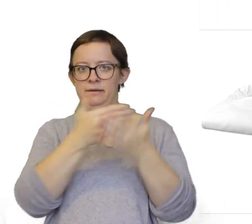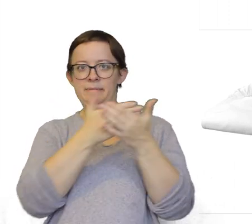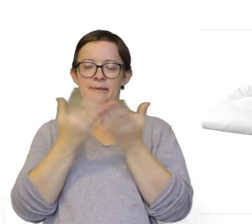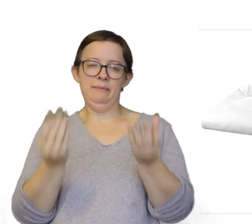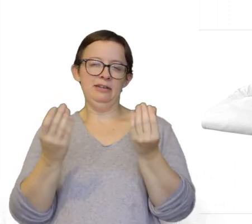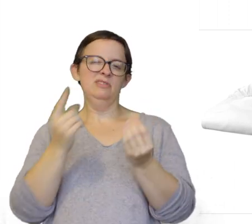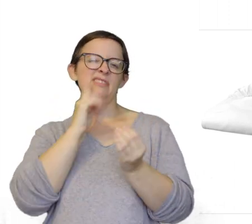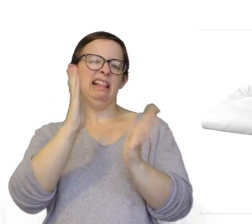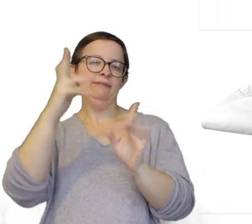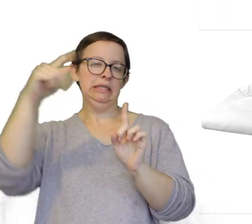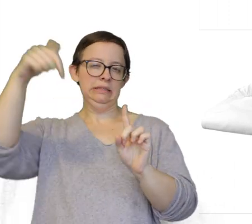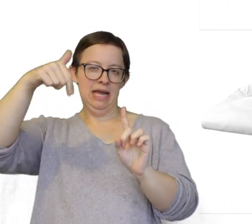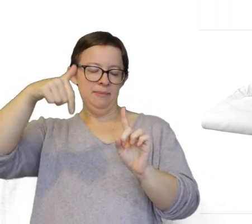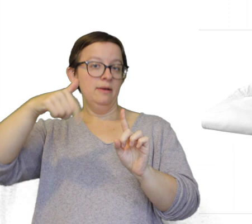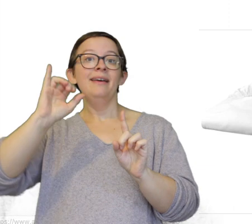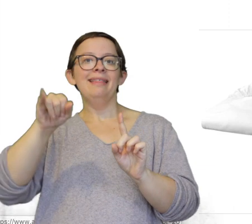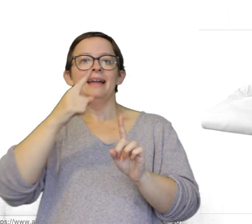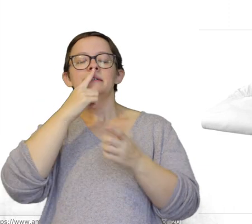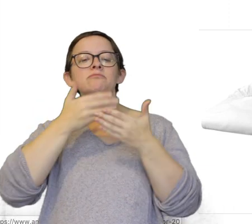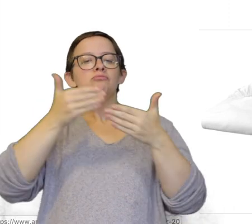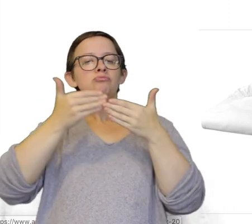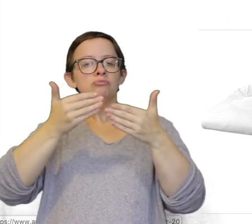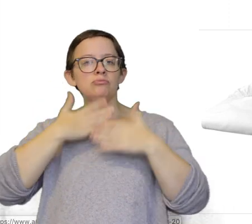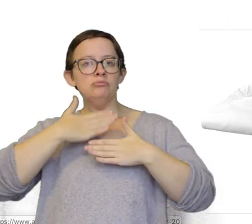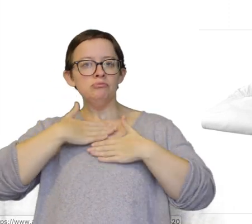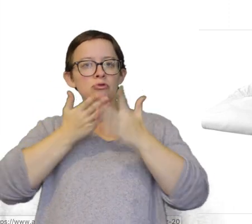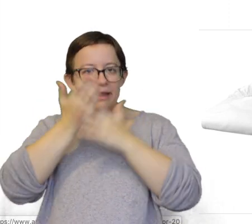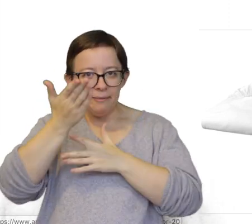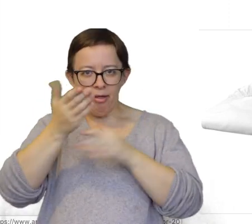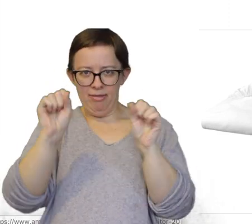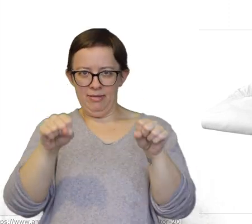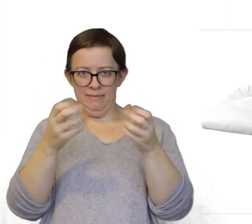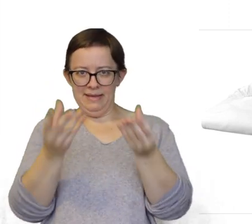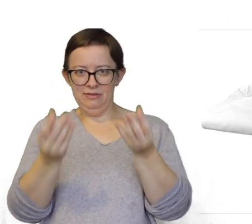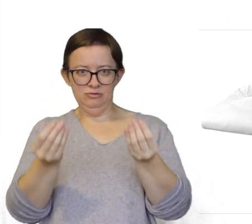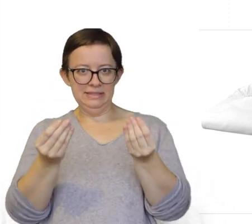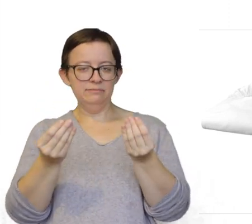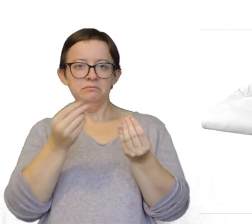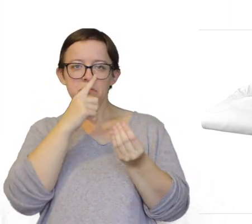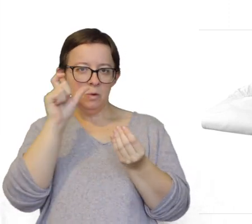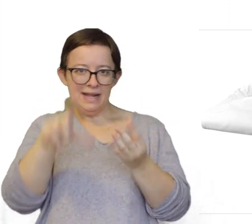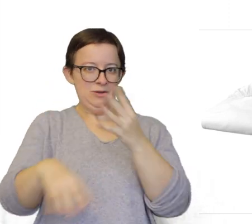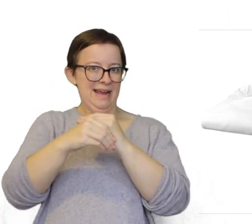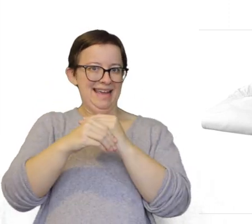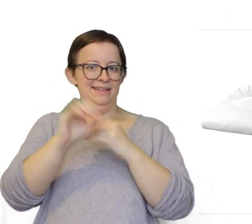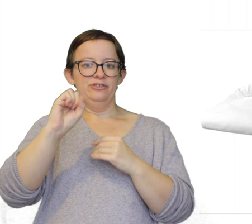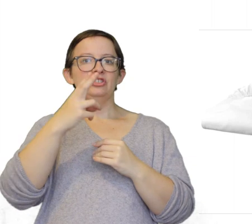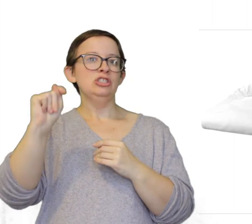Which I'll leave a link down below. That is a breathable mattress. You do not need to have a sheet on there.